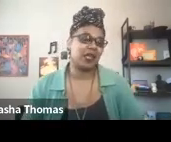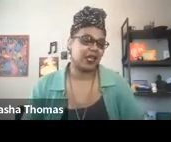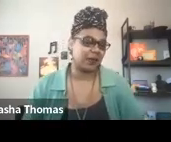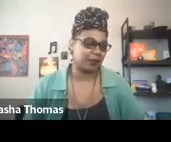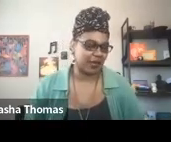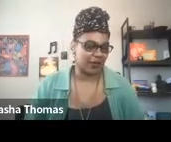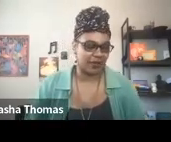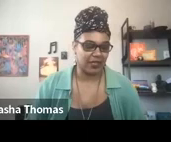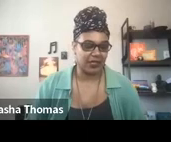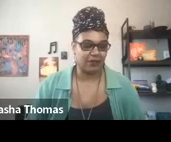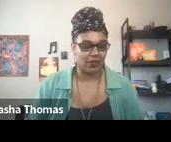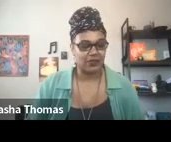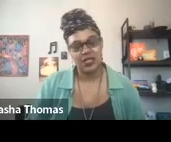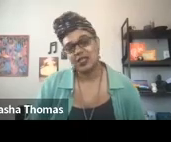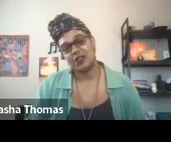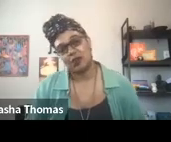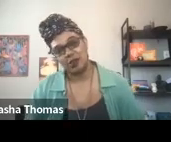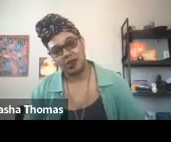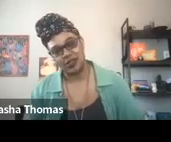but Black Creative Healing involves several people.